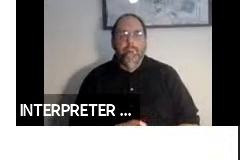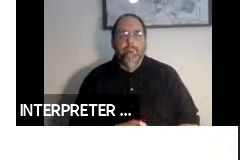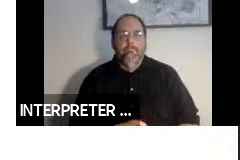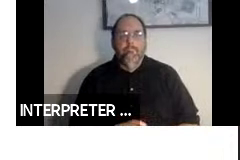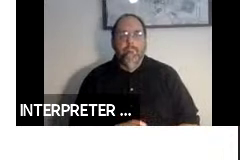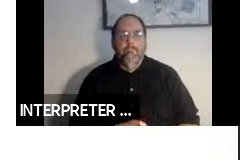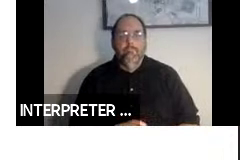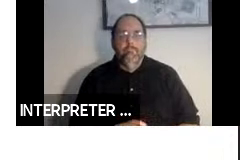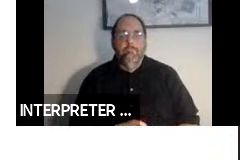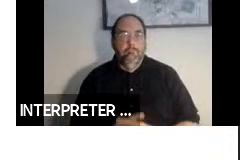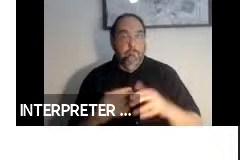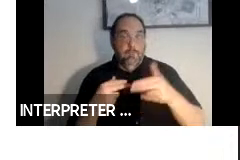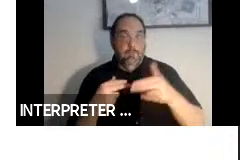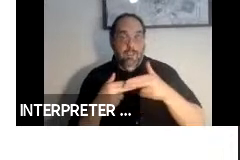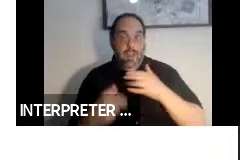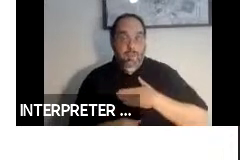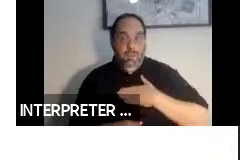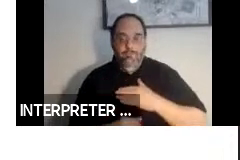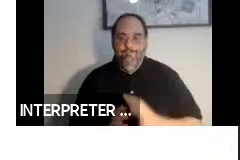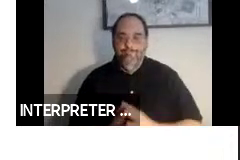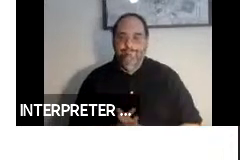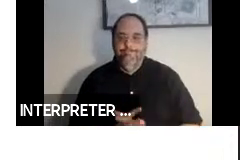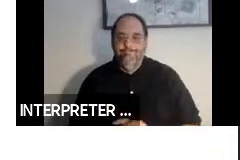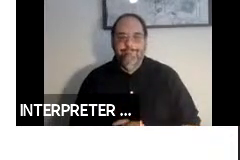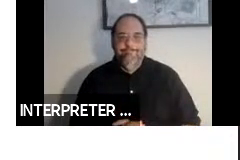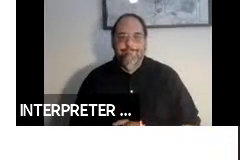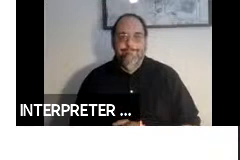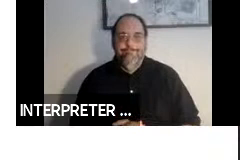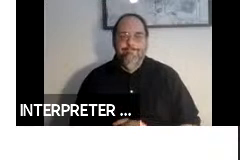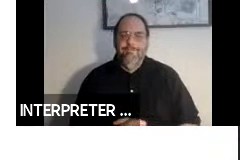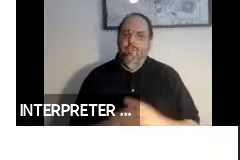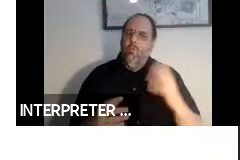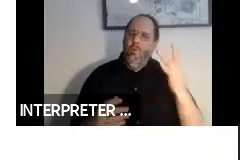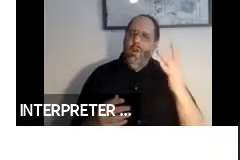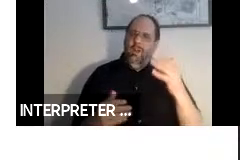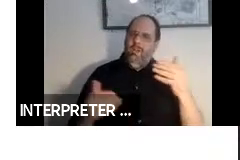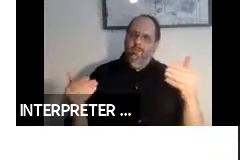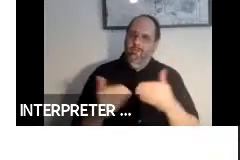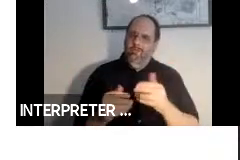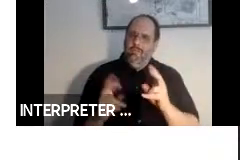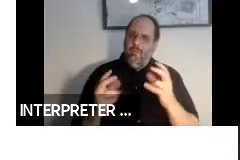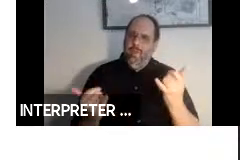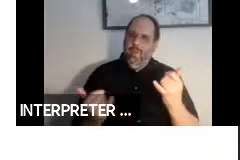please. So why introduce the topic. It is easier